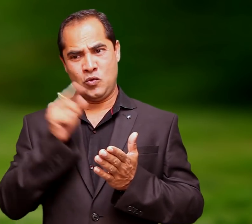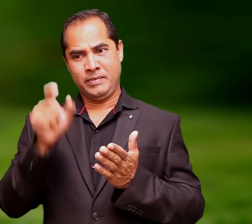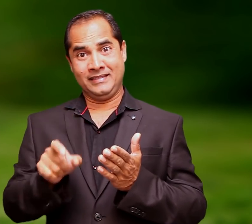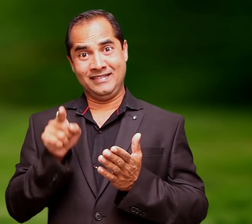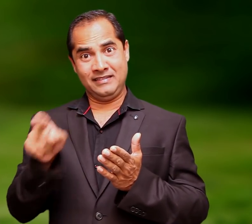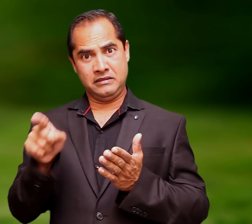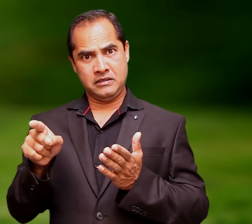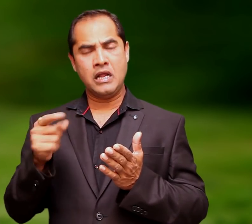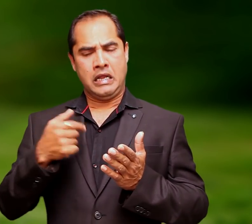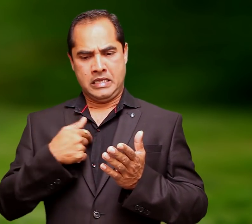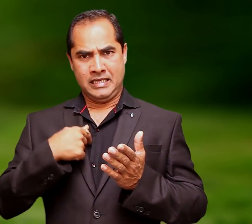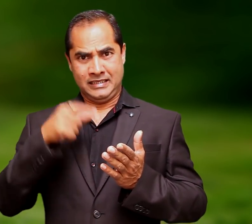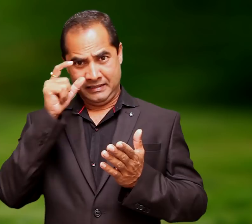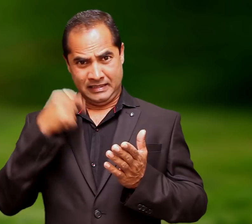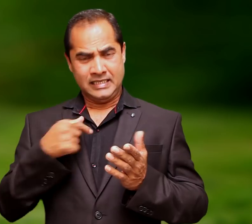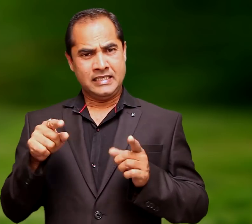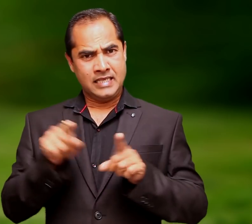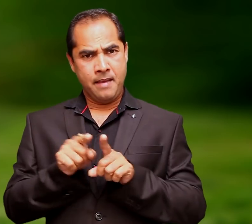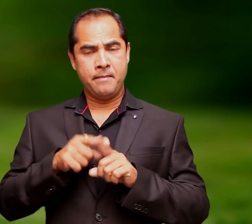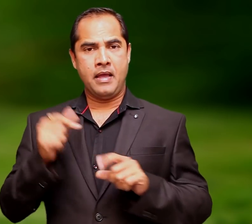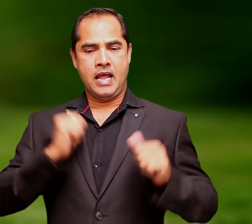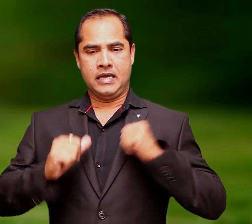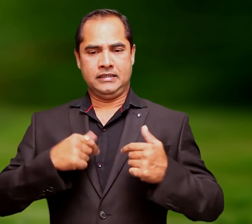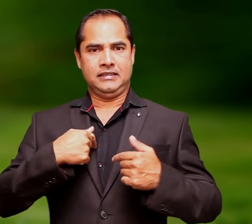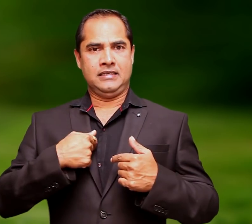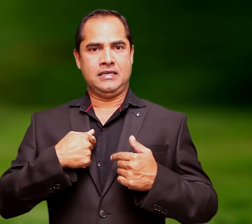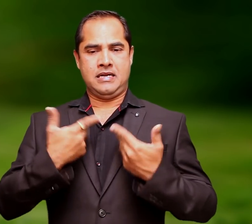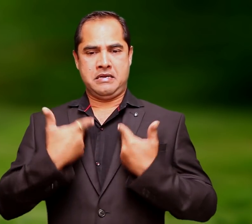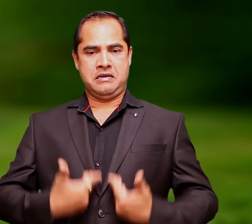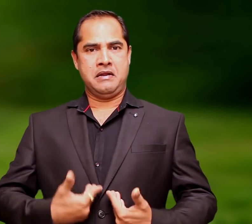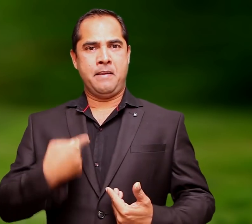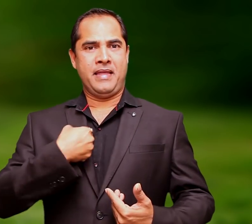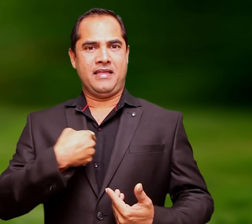I would be signing as the author himself.